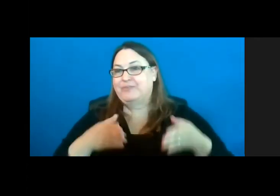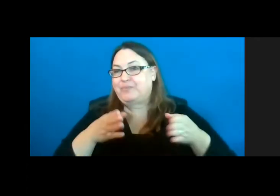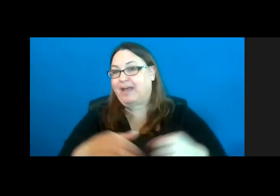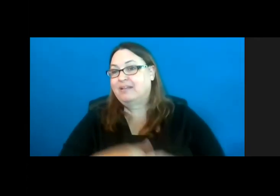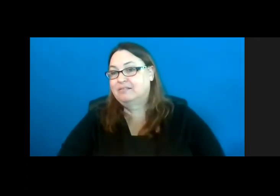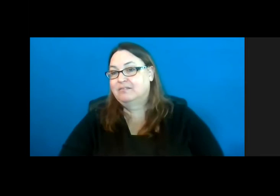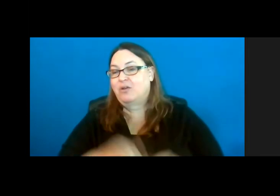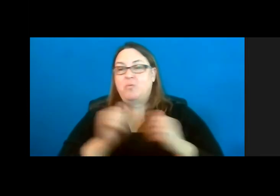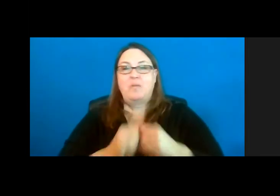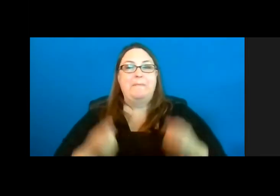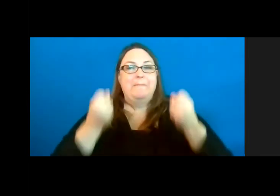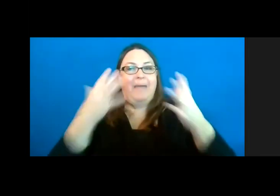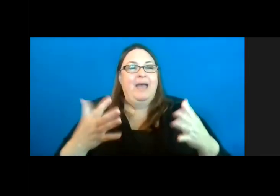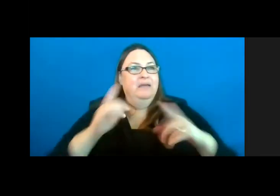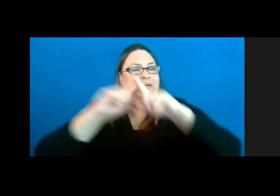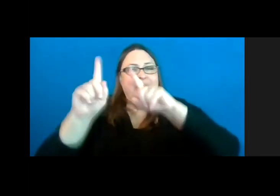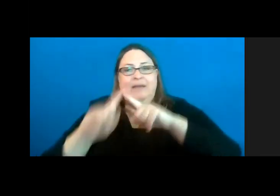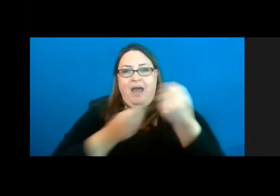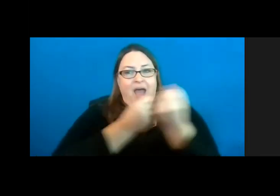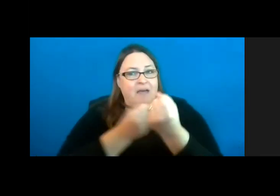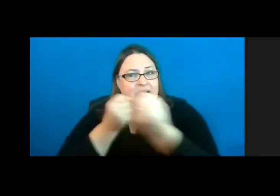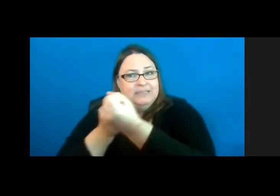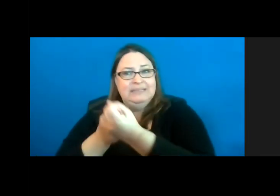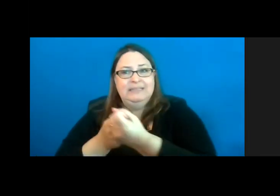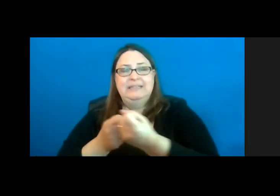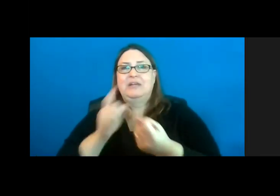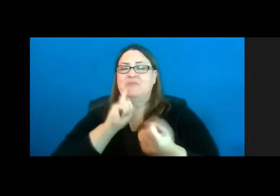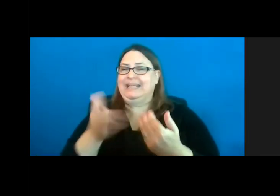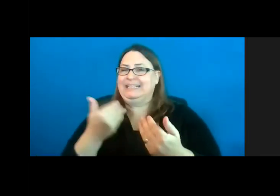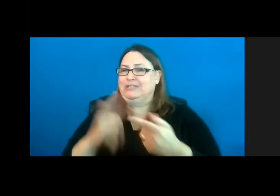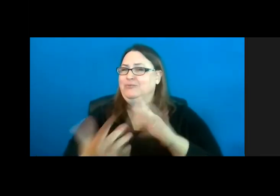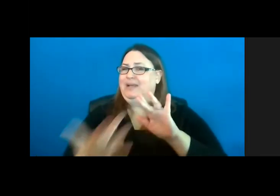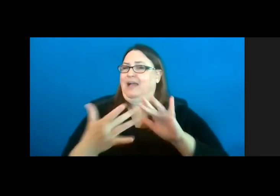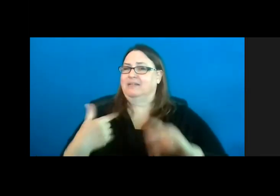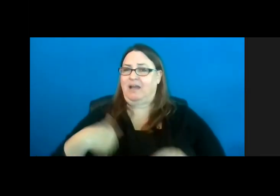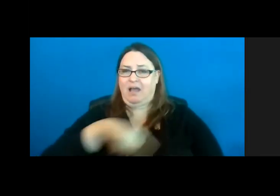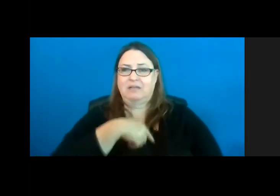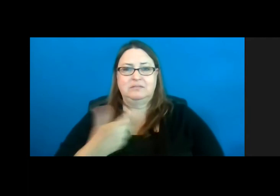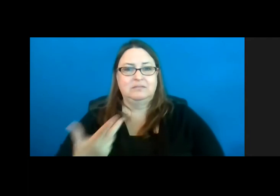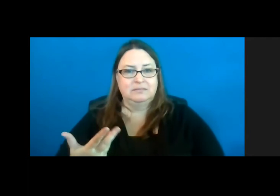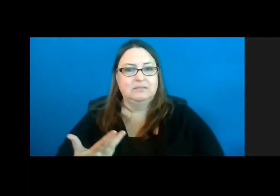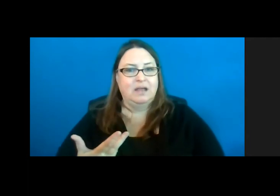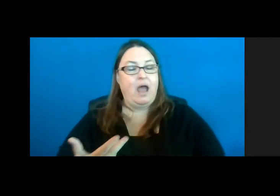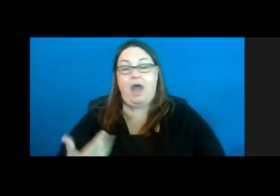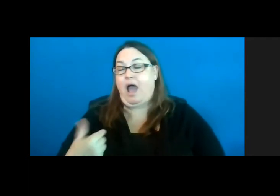With so many advocates and with it being so easy to contact us, I encourage people to